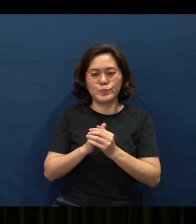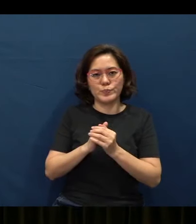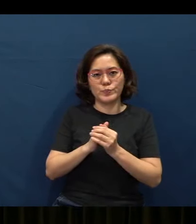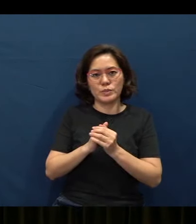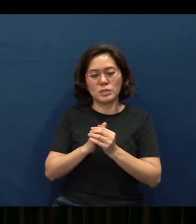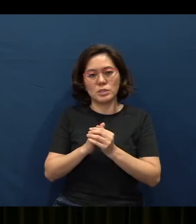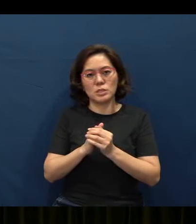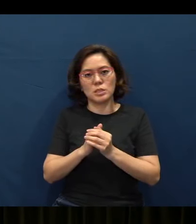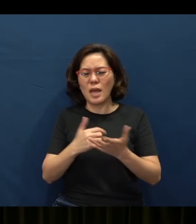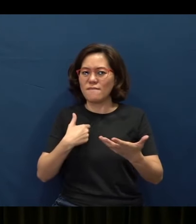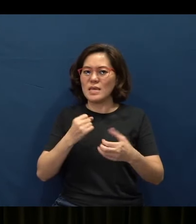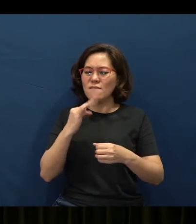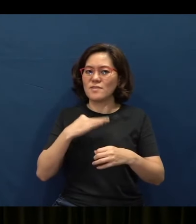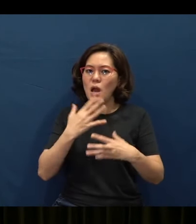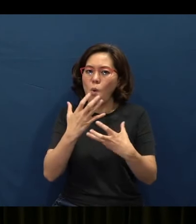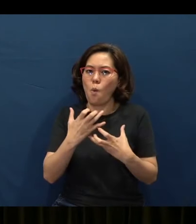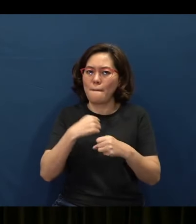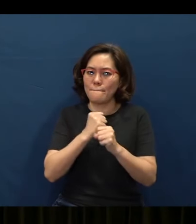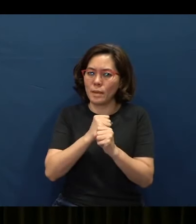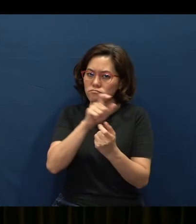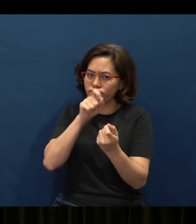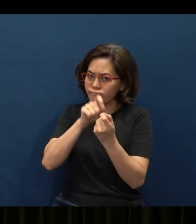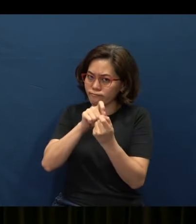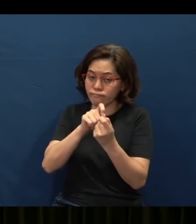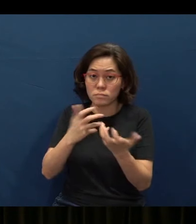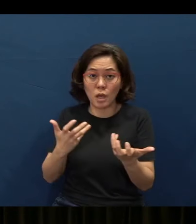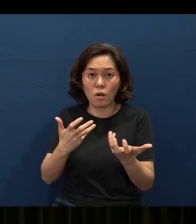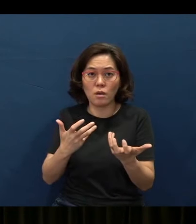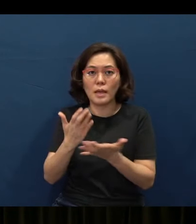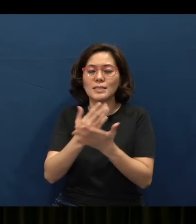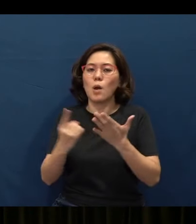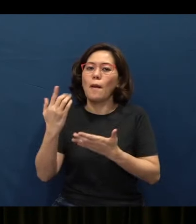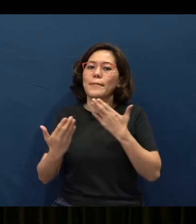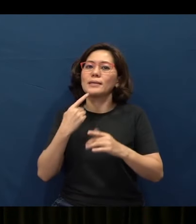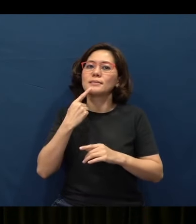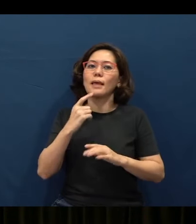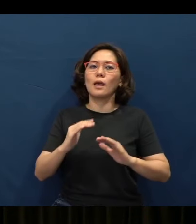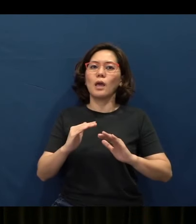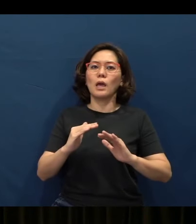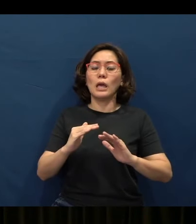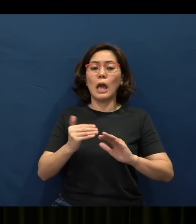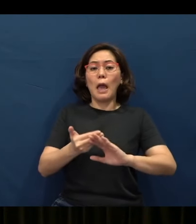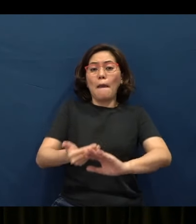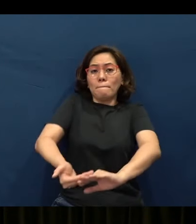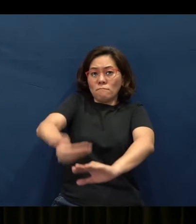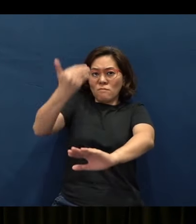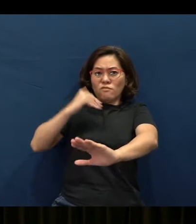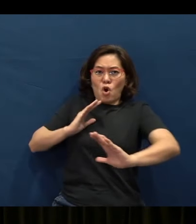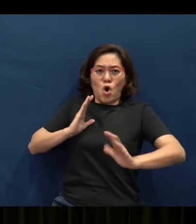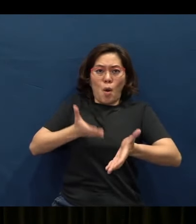if I want to make it very precise, how would I make it? Somebody may say this, okay: “In advance of committing yourself to a